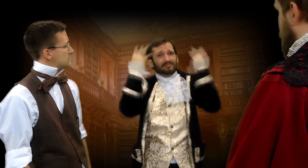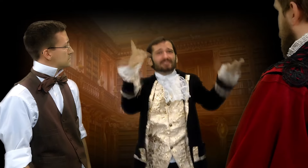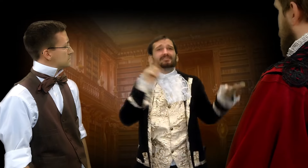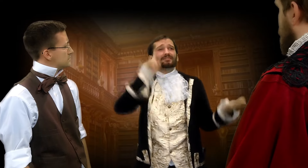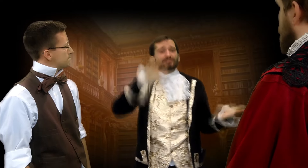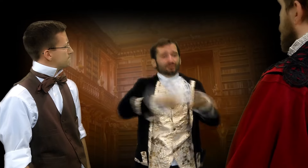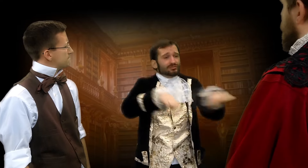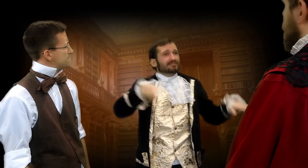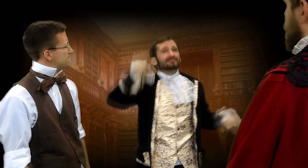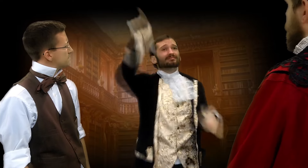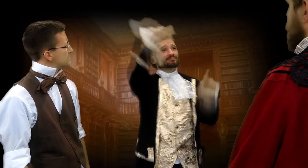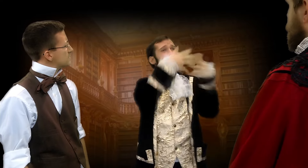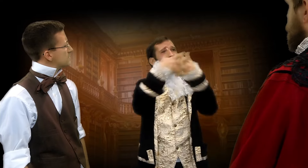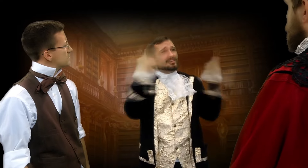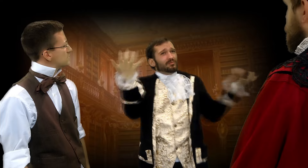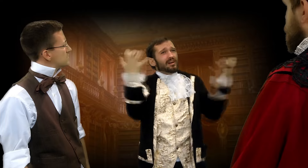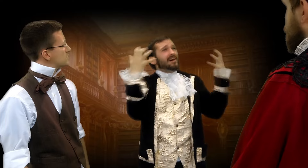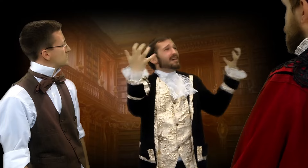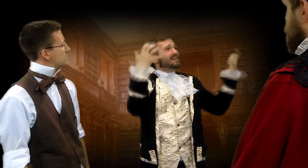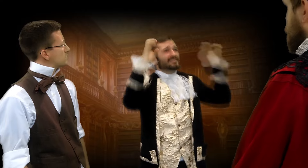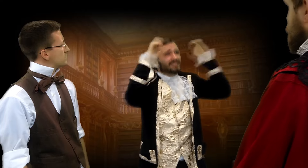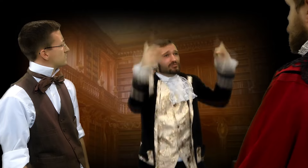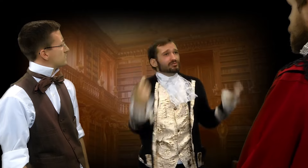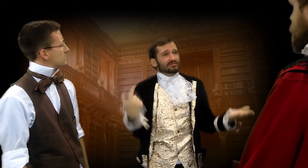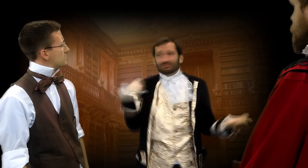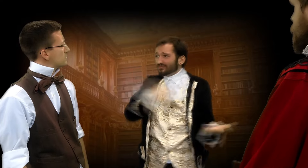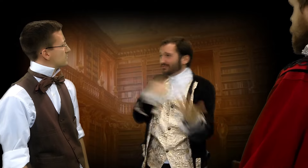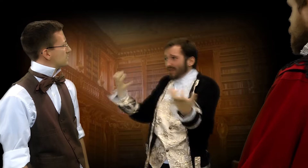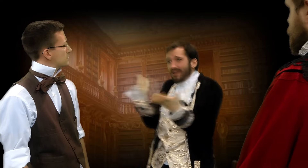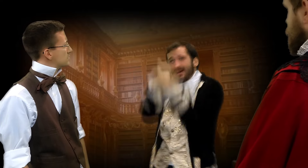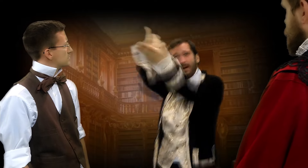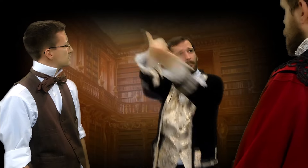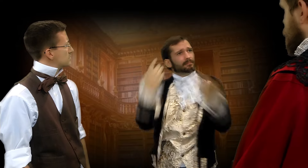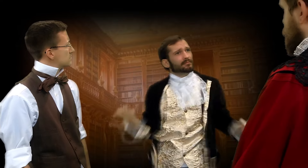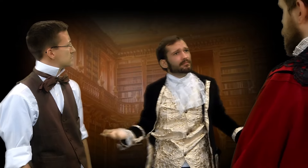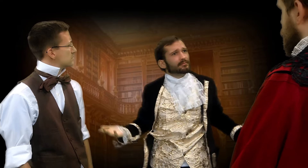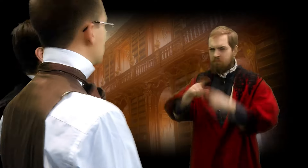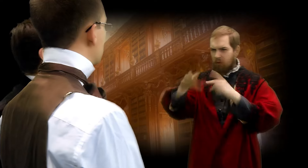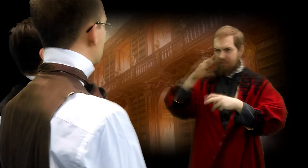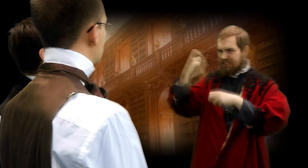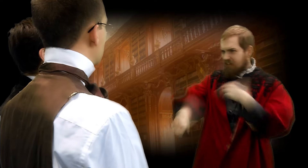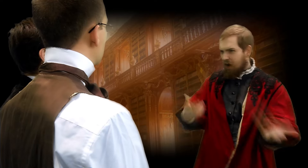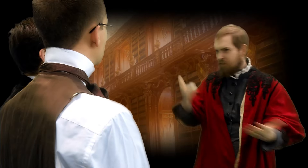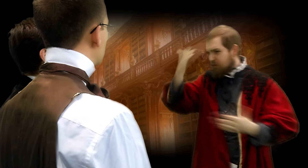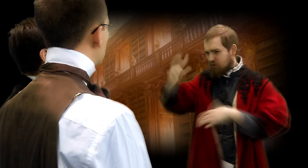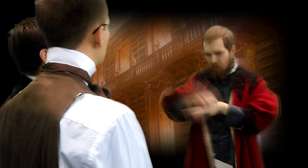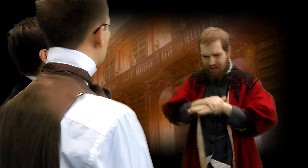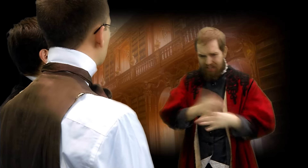There are many deaf children in America who want an education and we want to help them! But it will be tough.